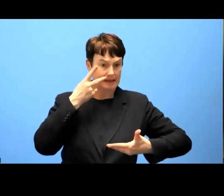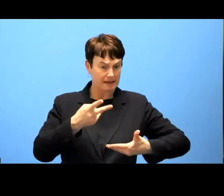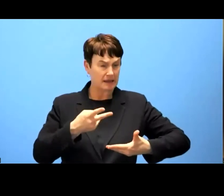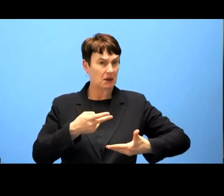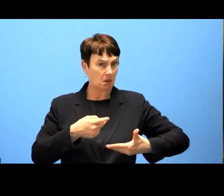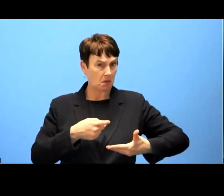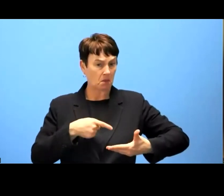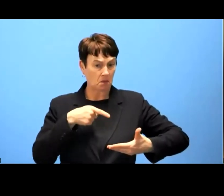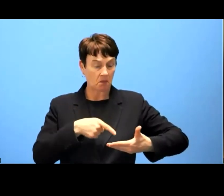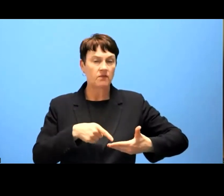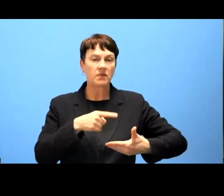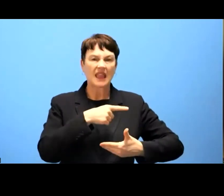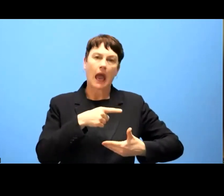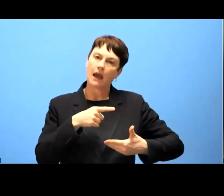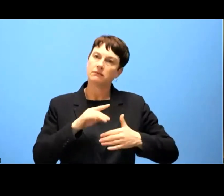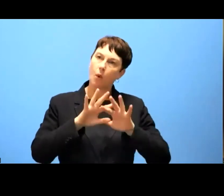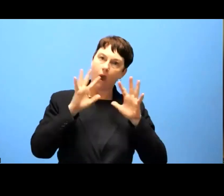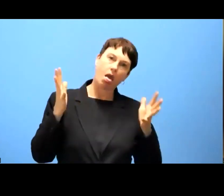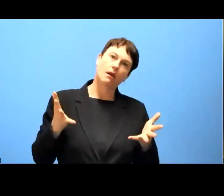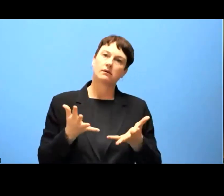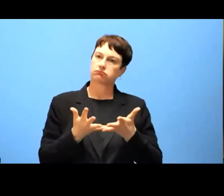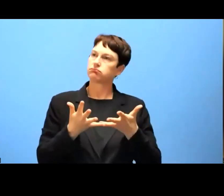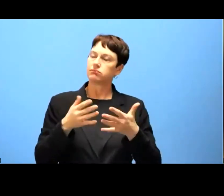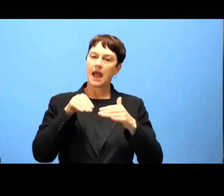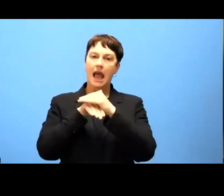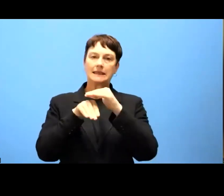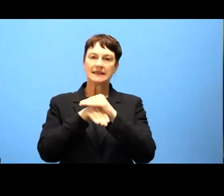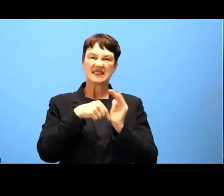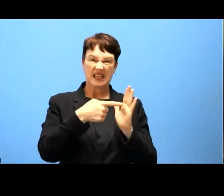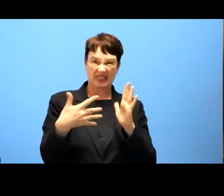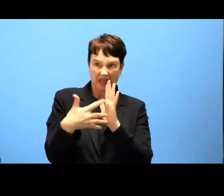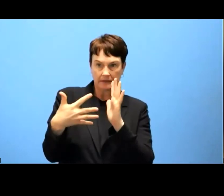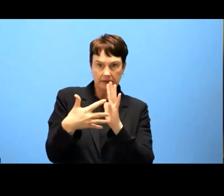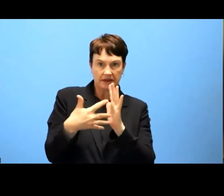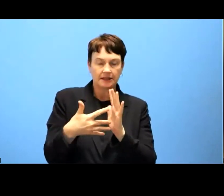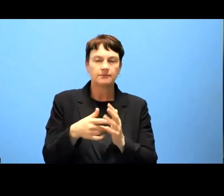test. We saw that there was still very few websites and mobile applications considering